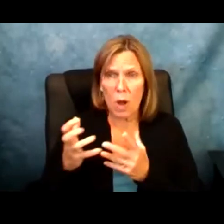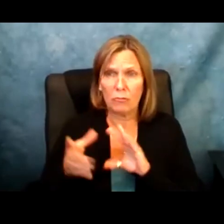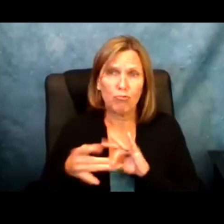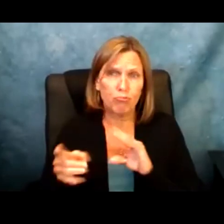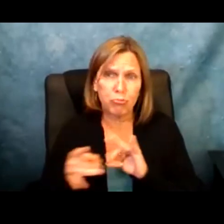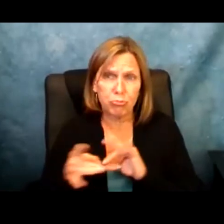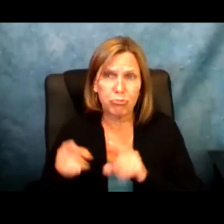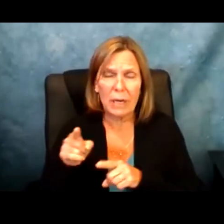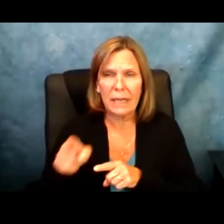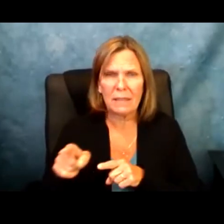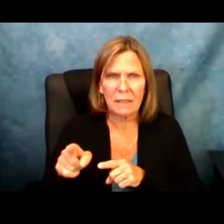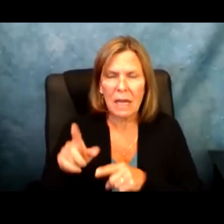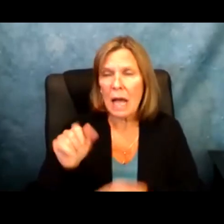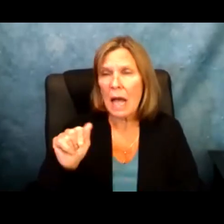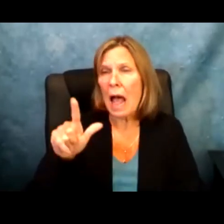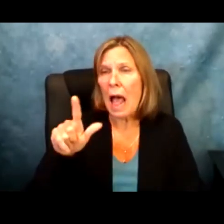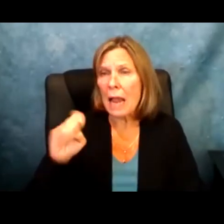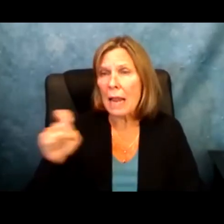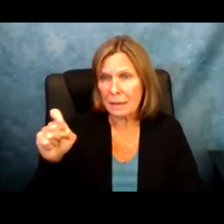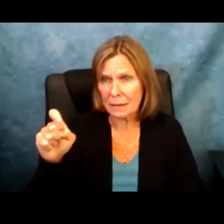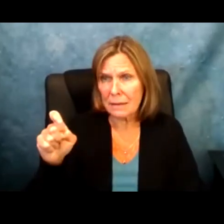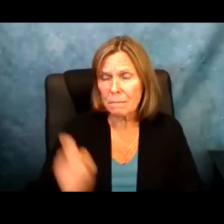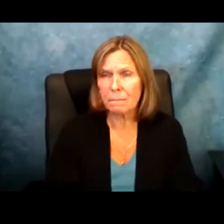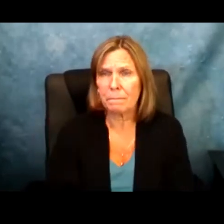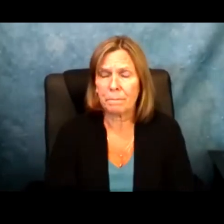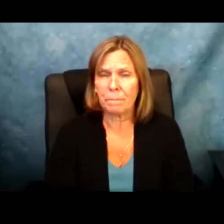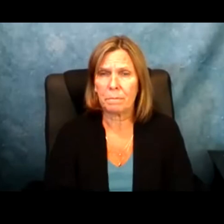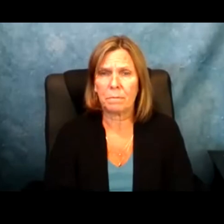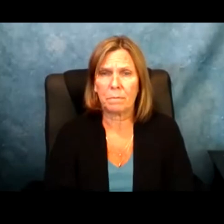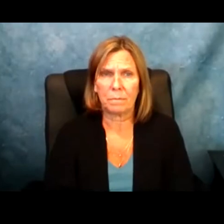out. Yeah.